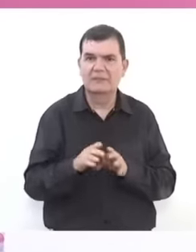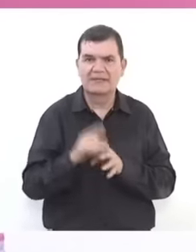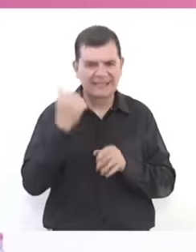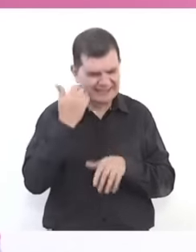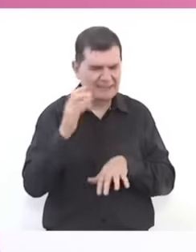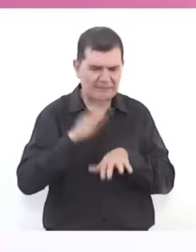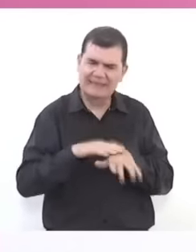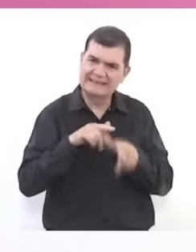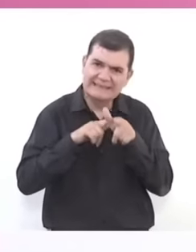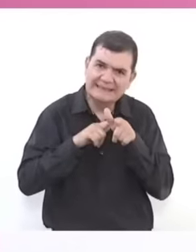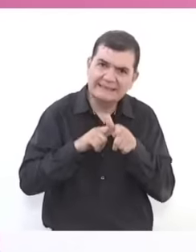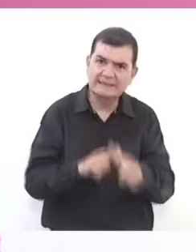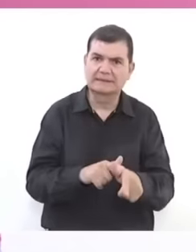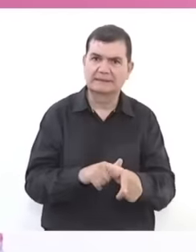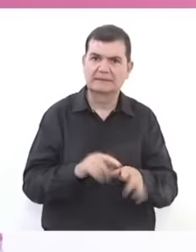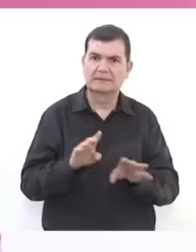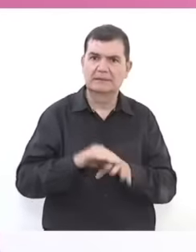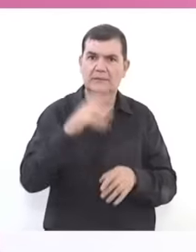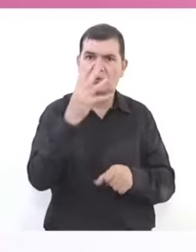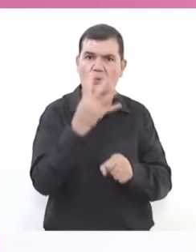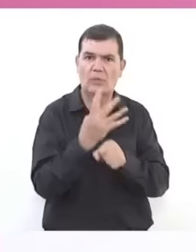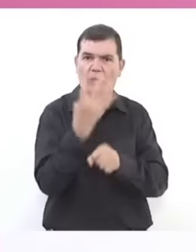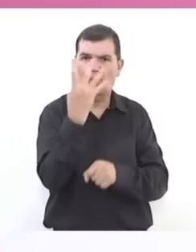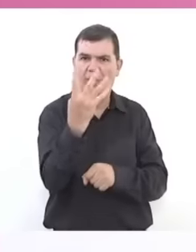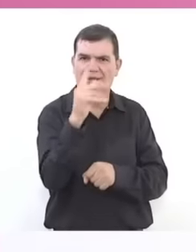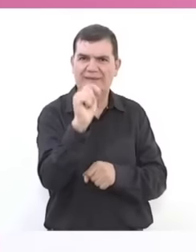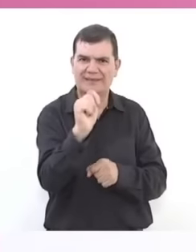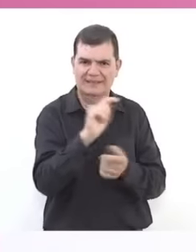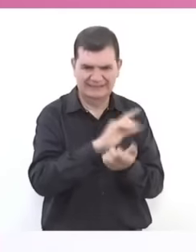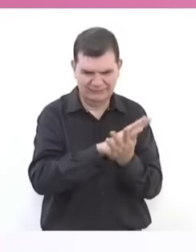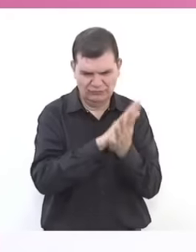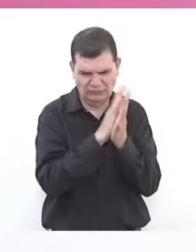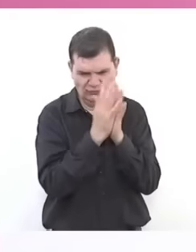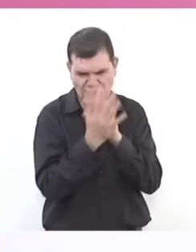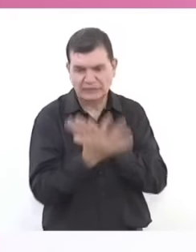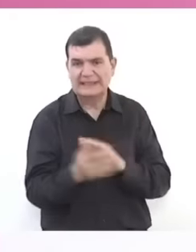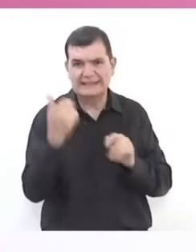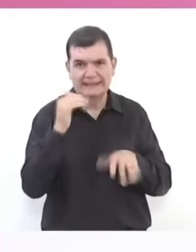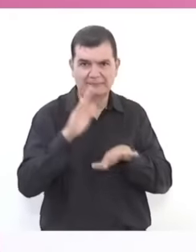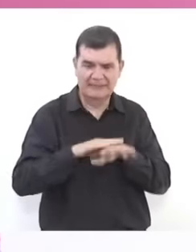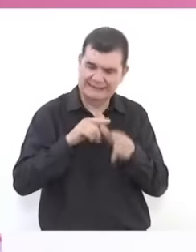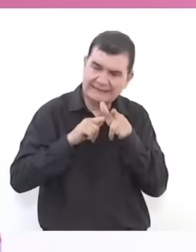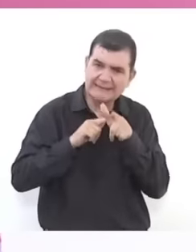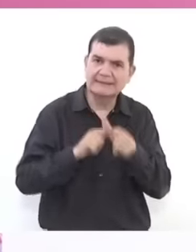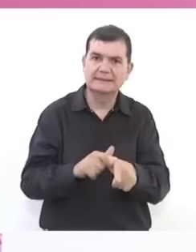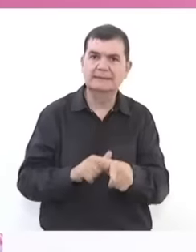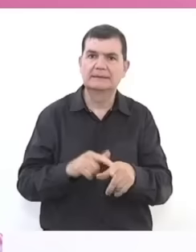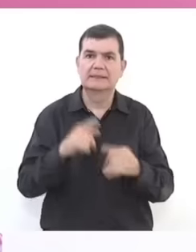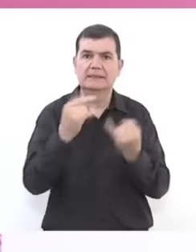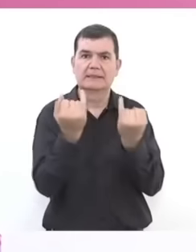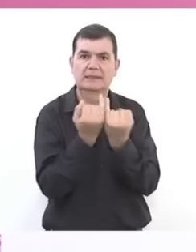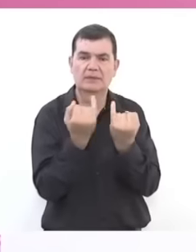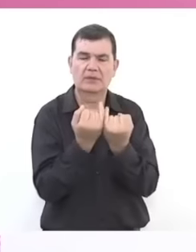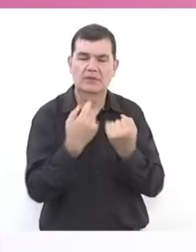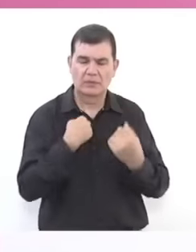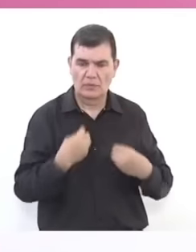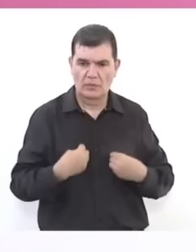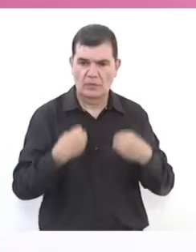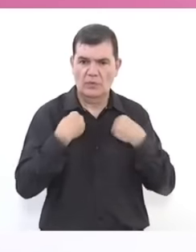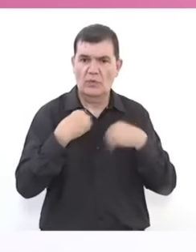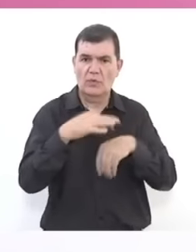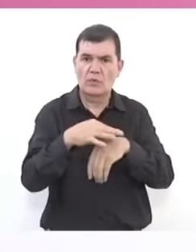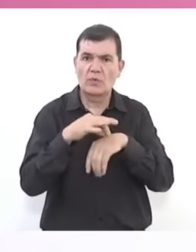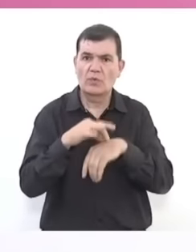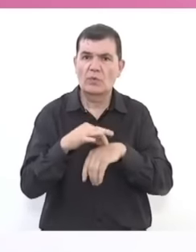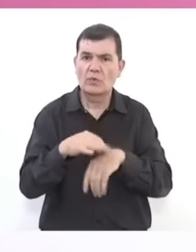continuity to the fourth transformation. of public life because we are experiencing a